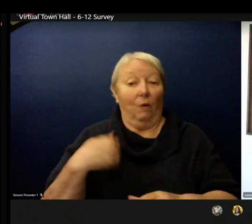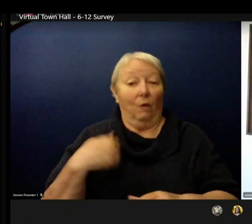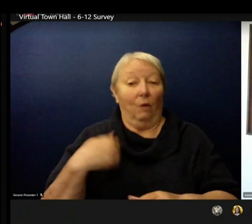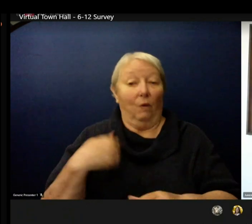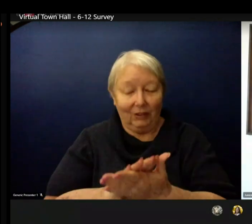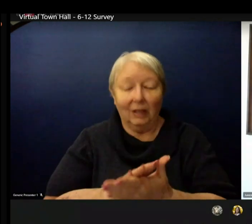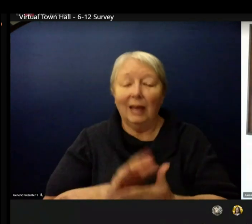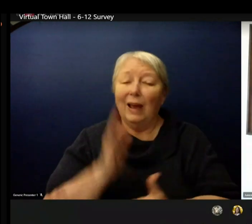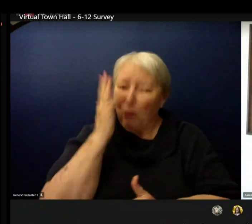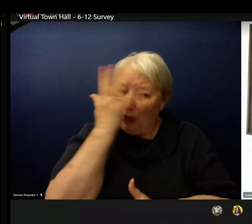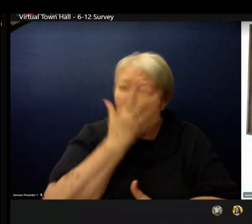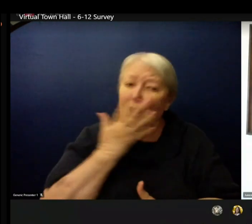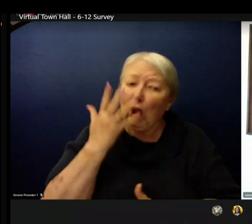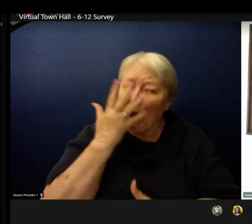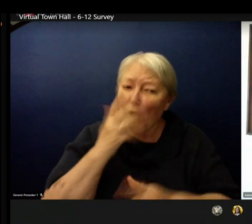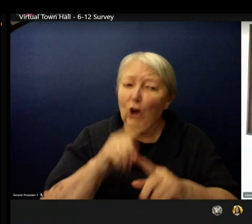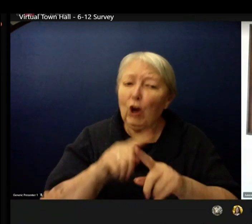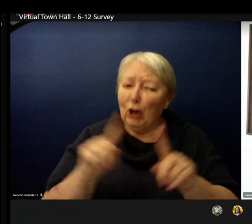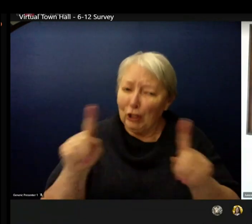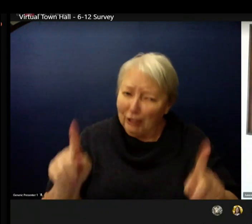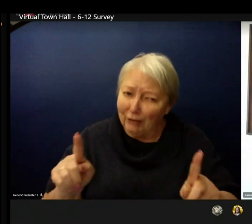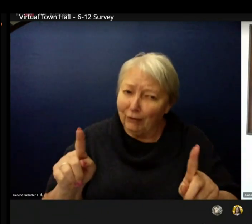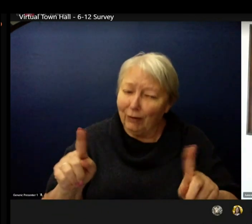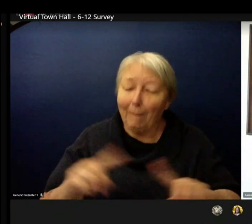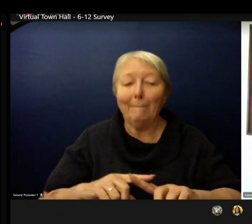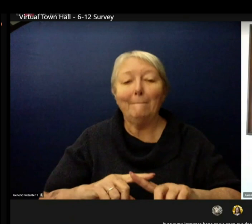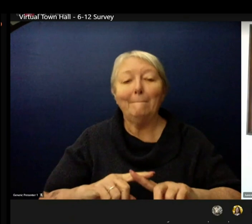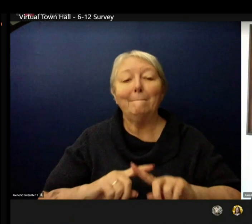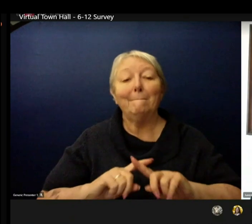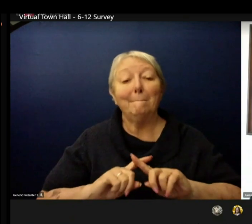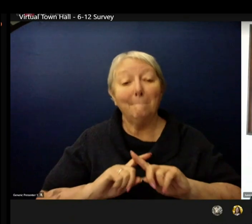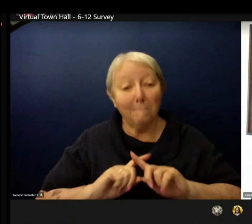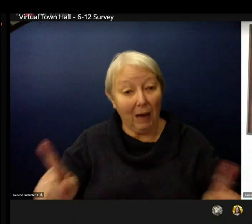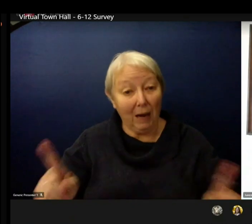safe and welcoming environments. It was really great to see our students